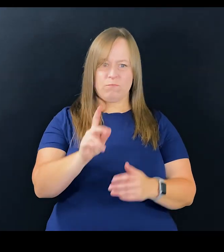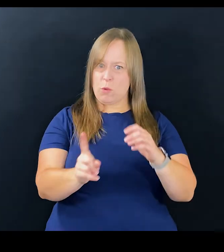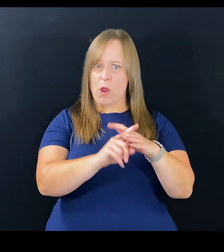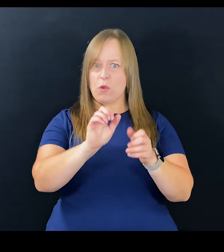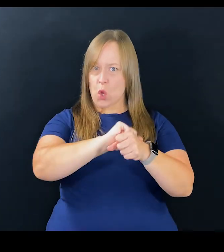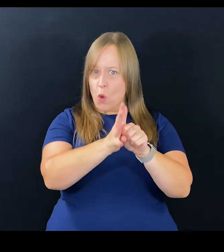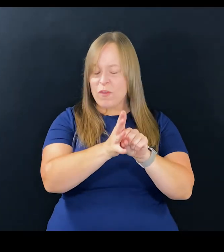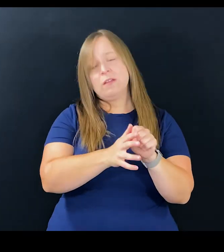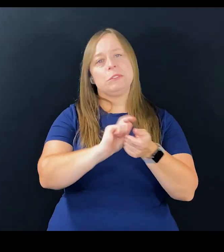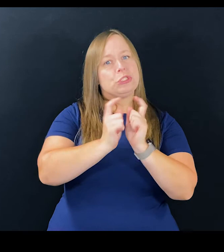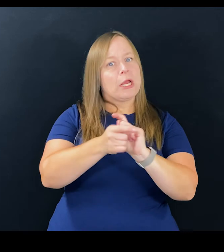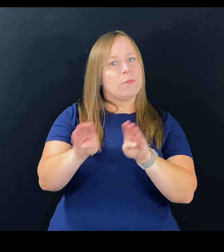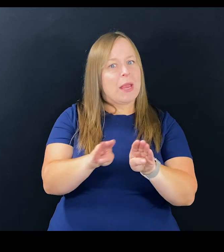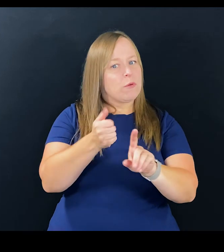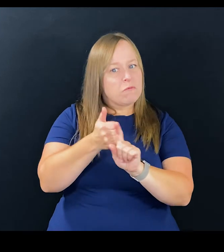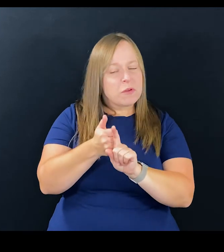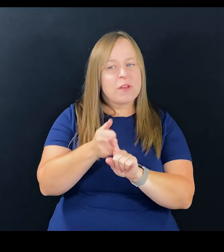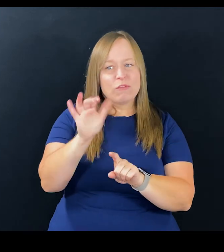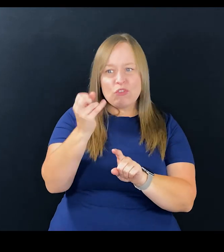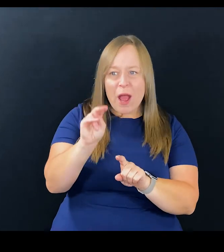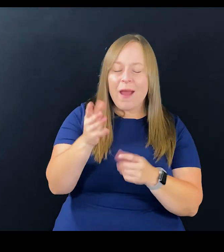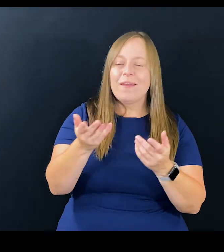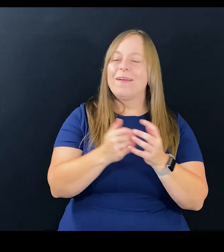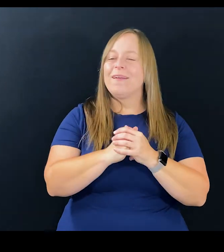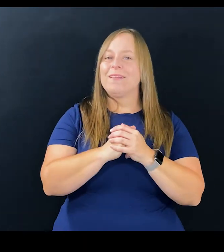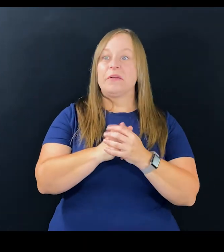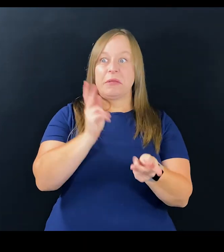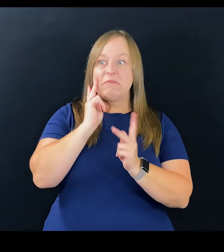You just brought up COVID, and some changed behaviors for yourself, John.